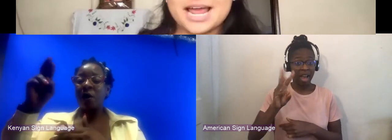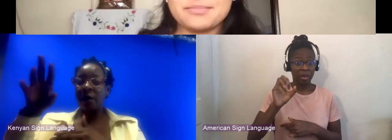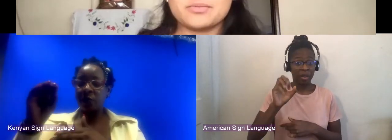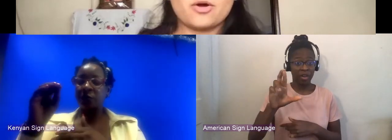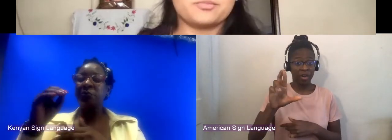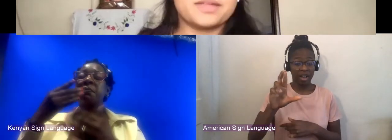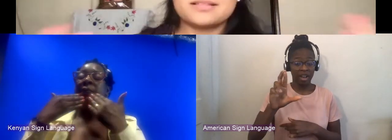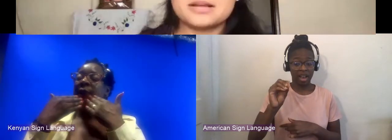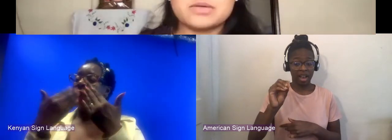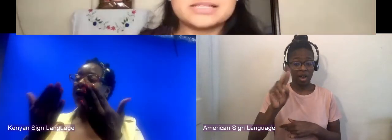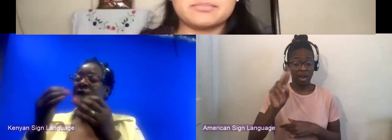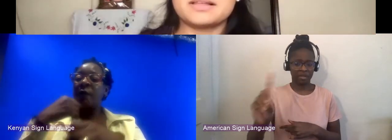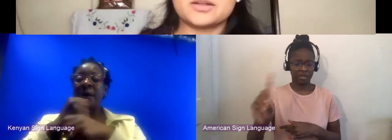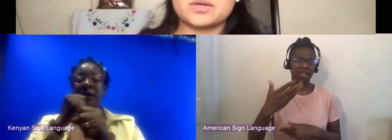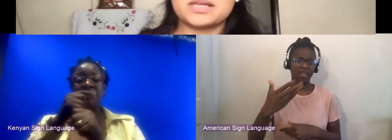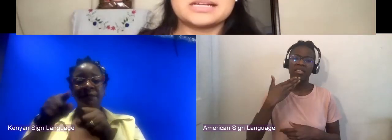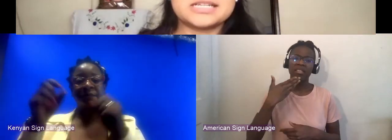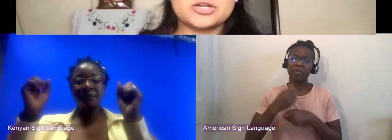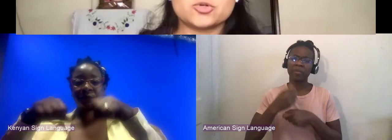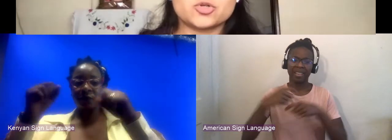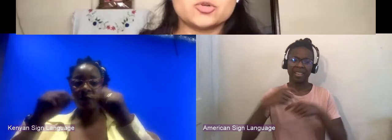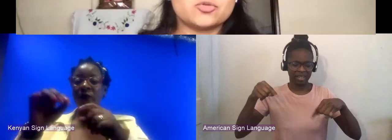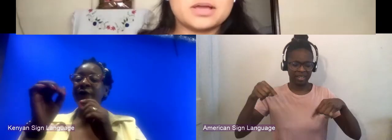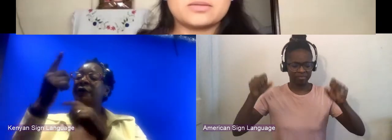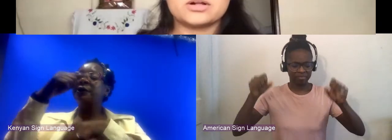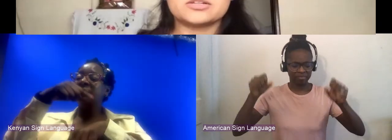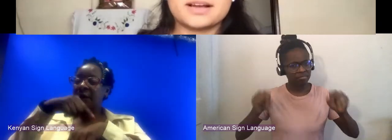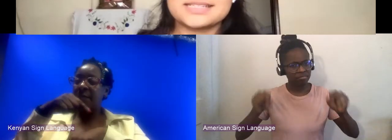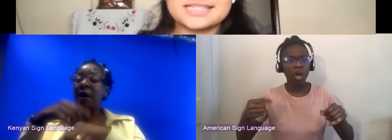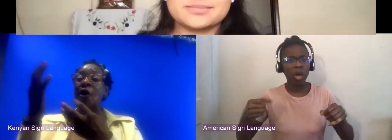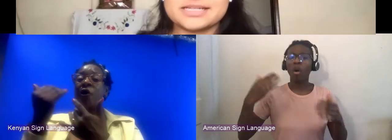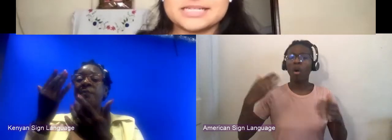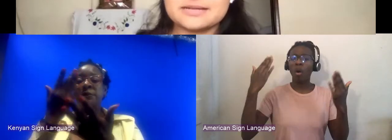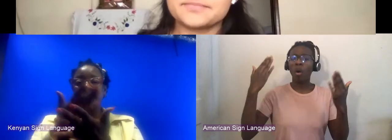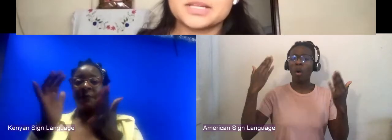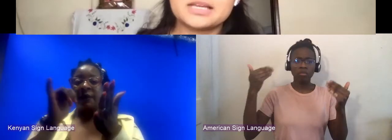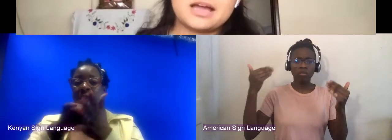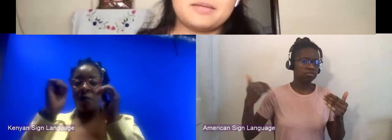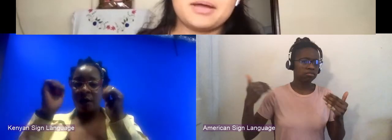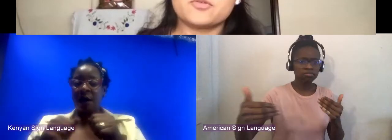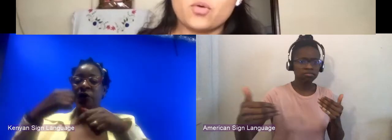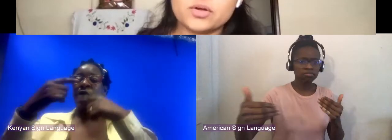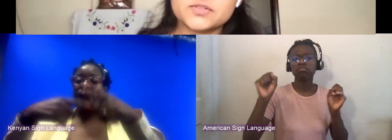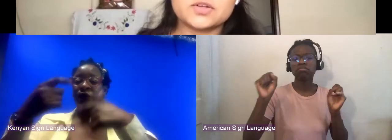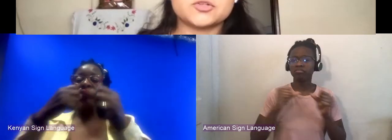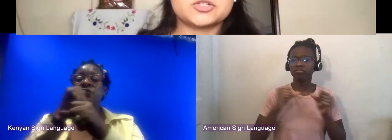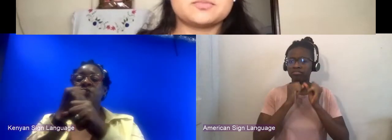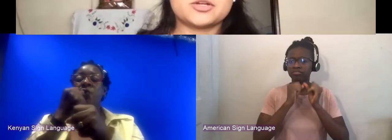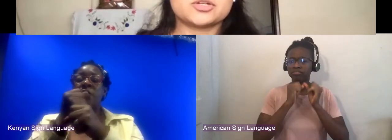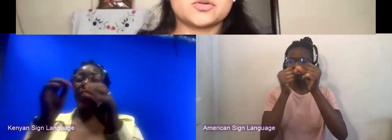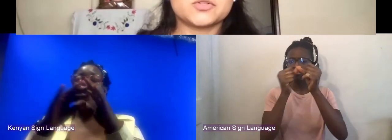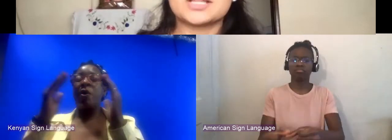And we hope that it's something that we can continue to do in the world of accessibility. And of course, so just to mention also